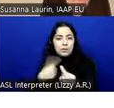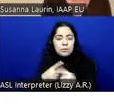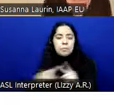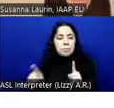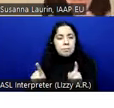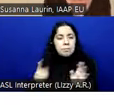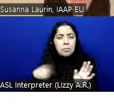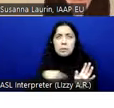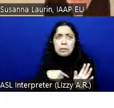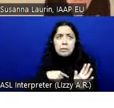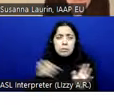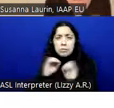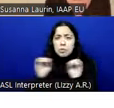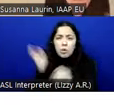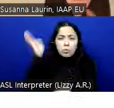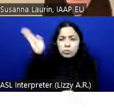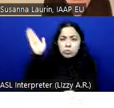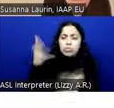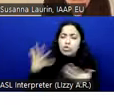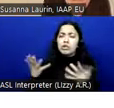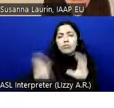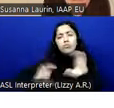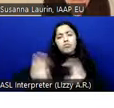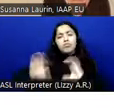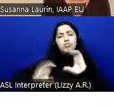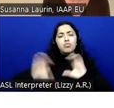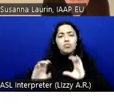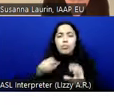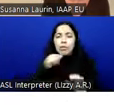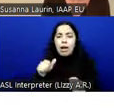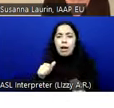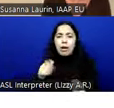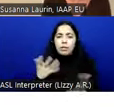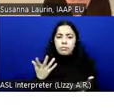we don't have a presentation. It's just a chitchat, so very informal and popular,